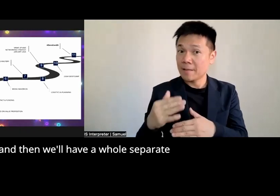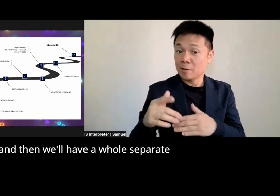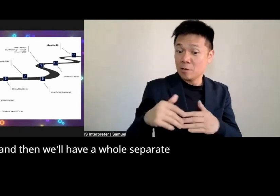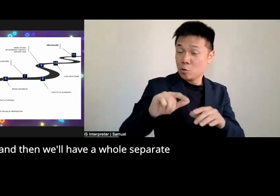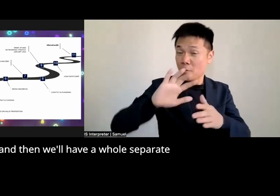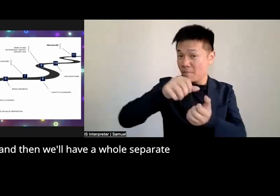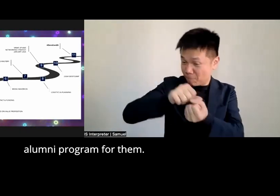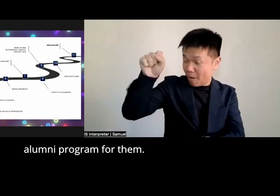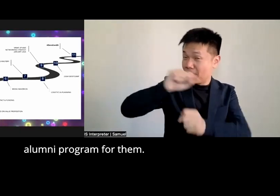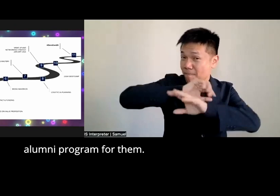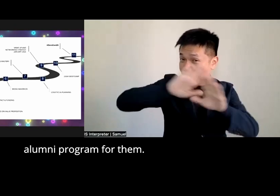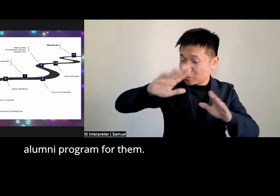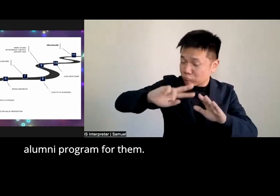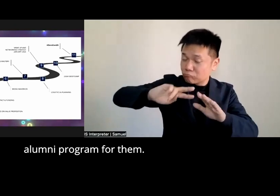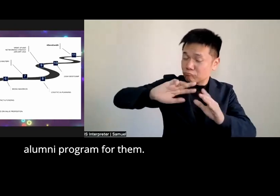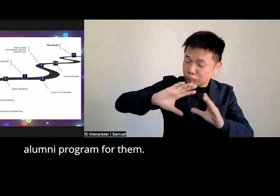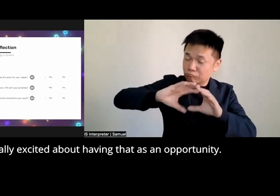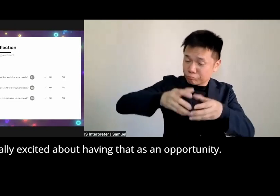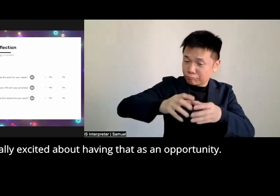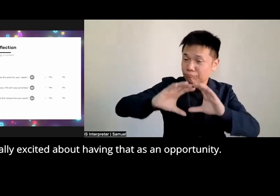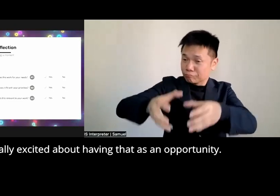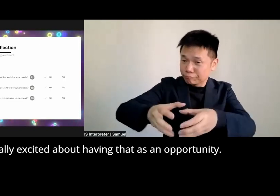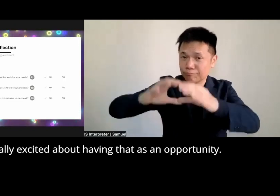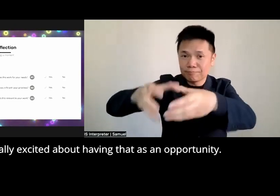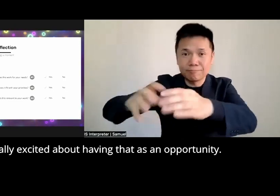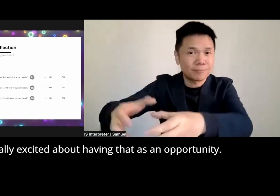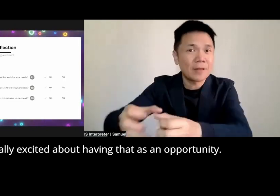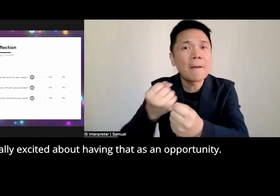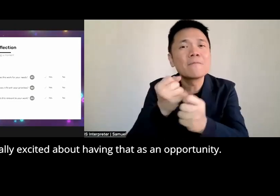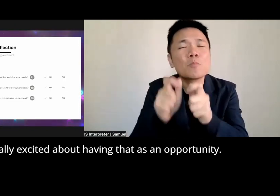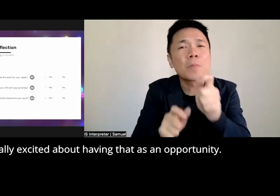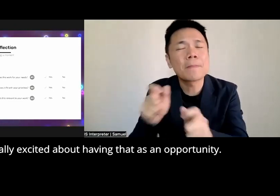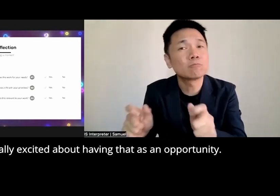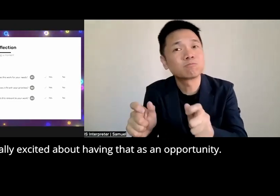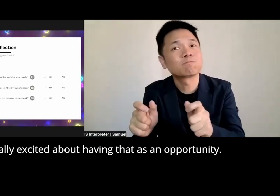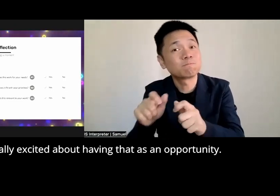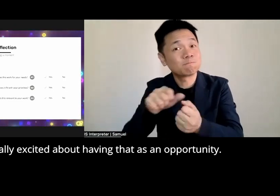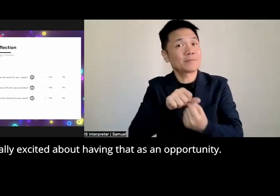have a whole separate alumni program for them so we're really excited about having that as an